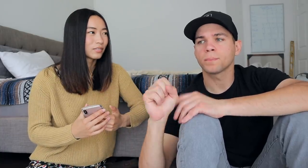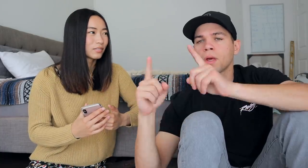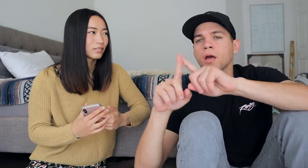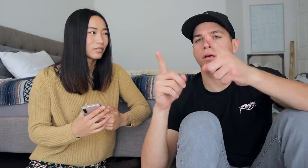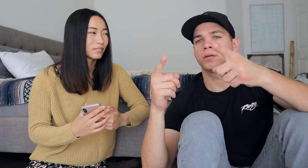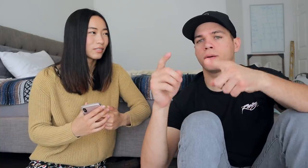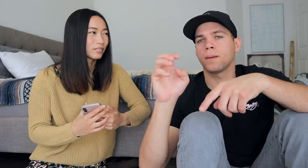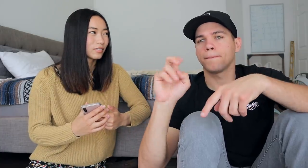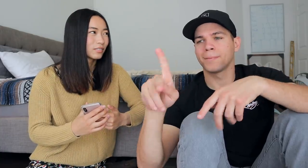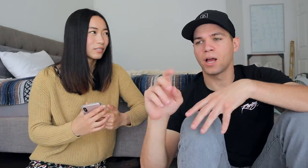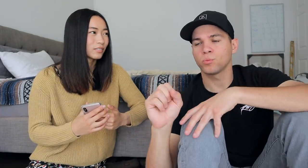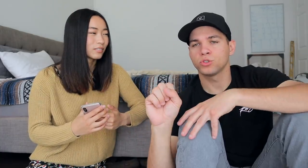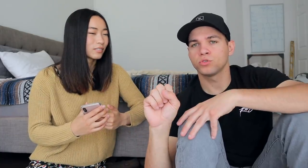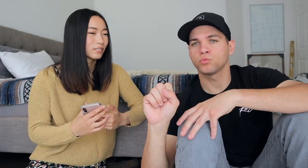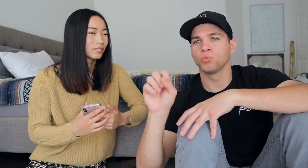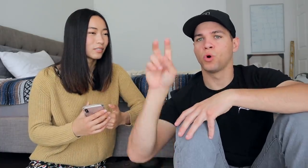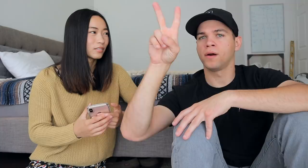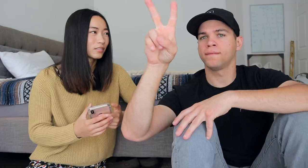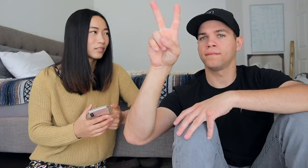12 but a backwards 12